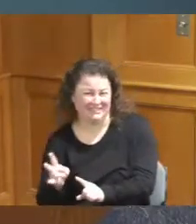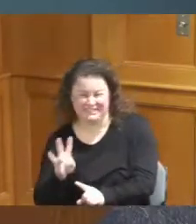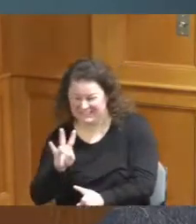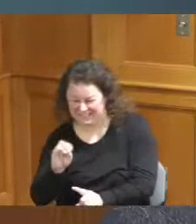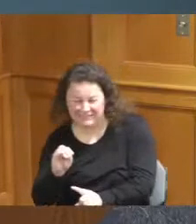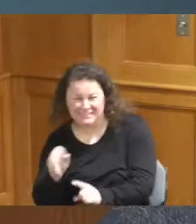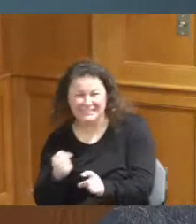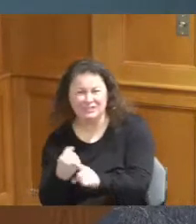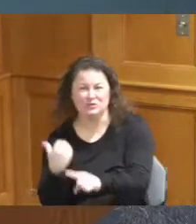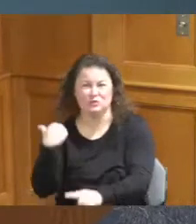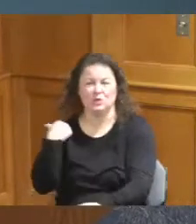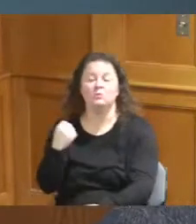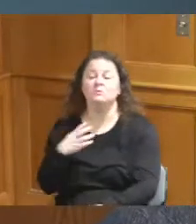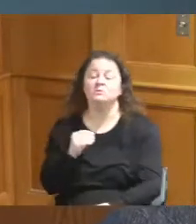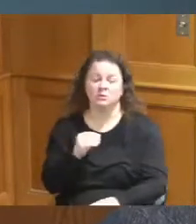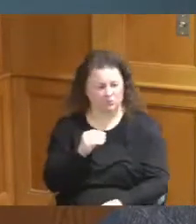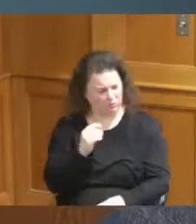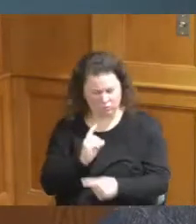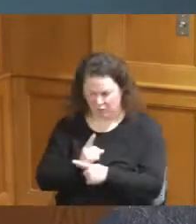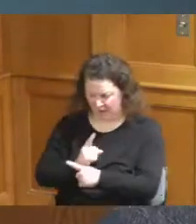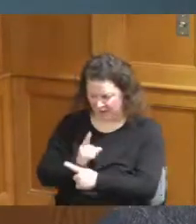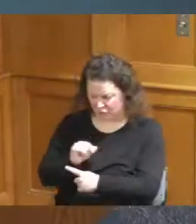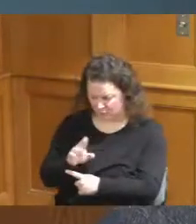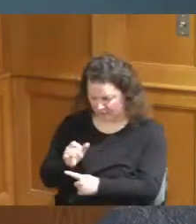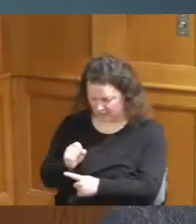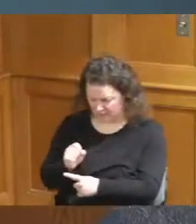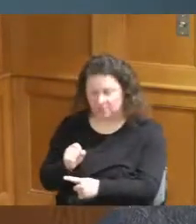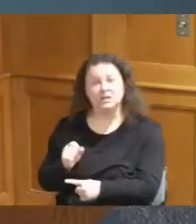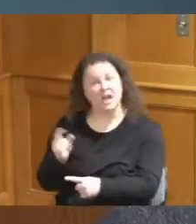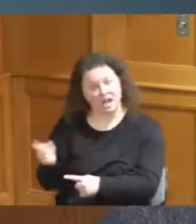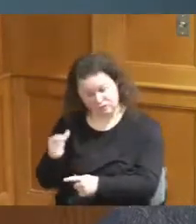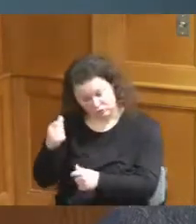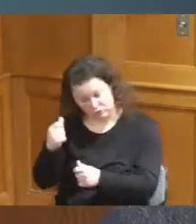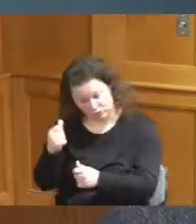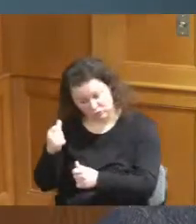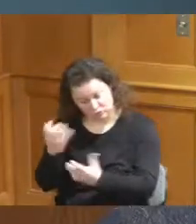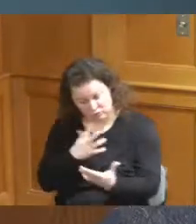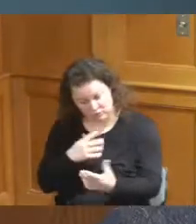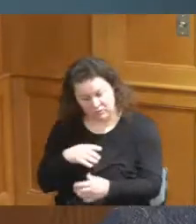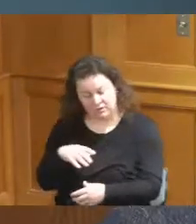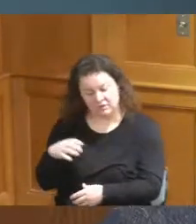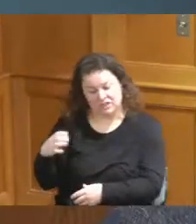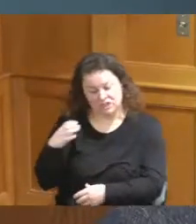indicated disappeared in your Chief of Staff he was six years old maybe and he's 60 now